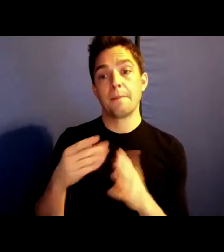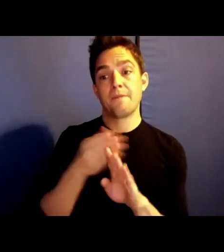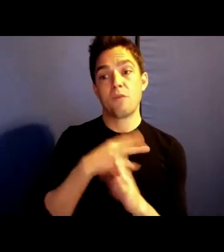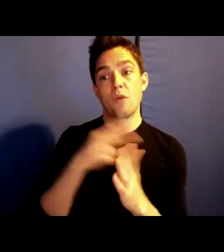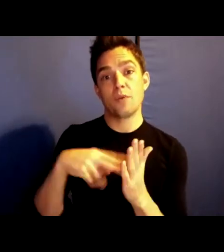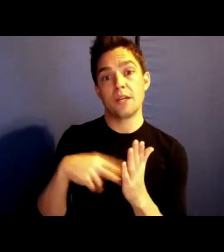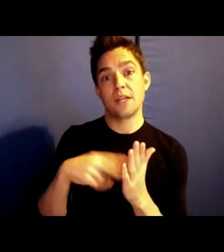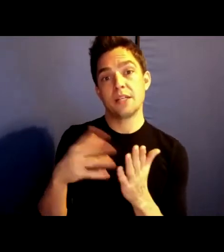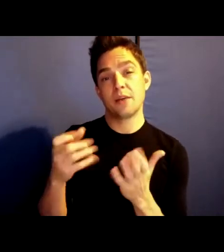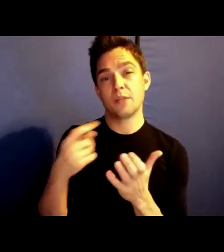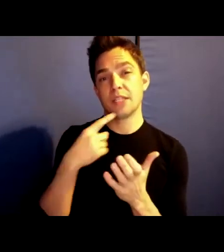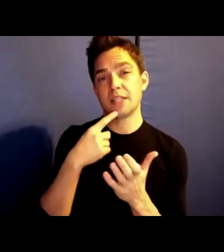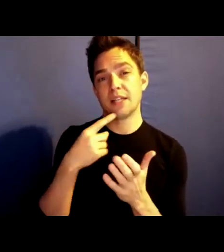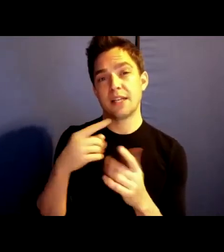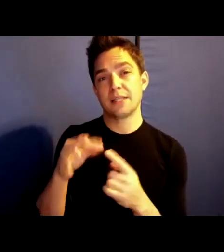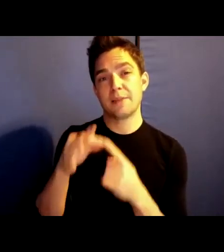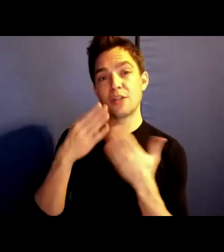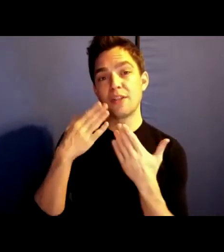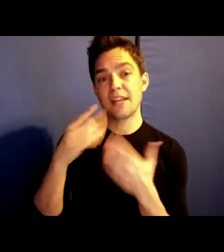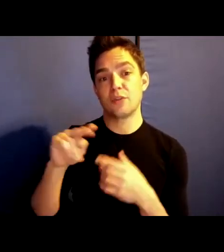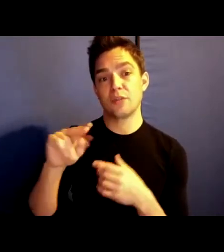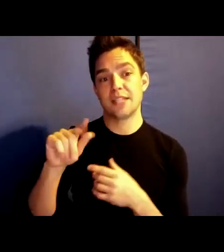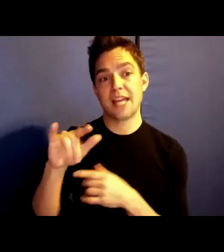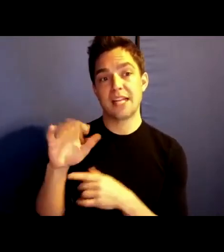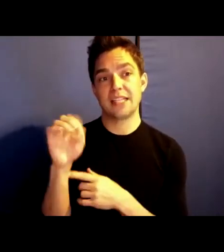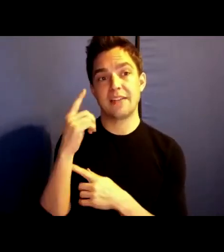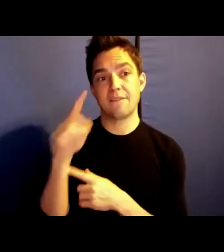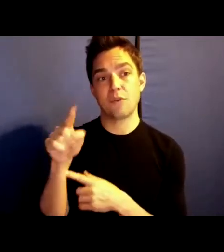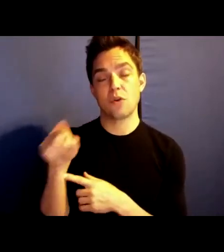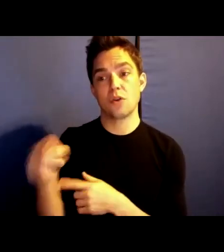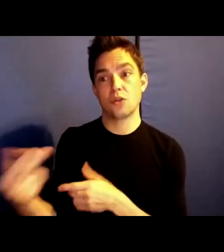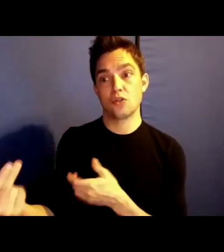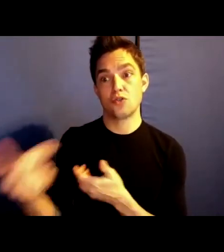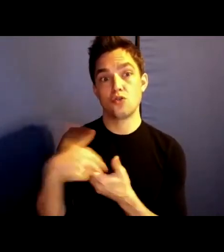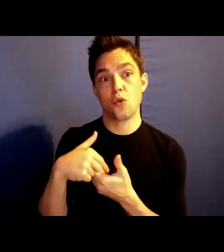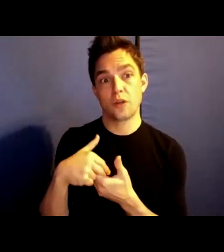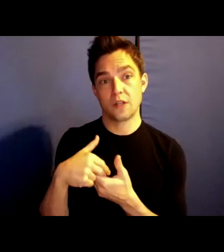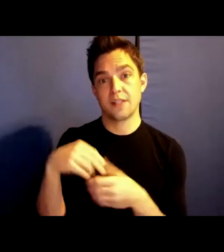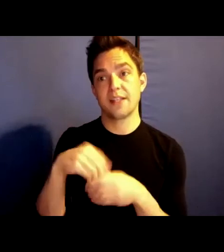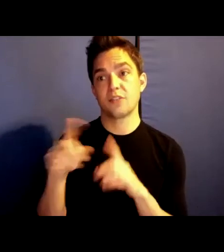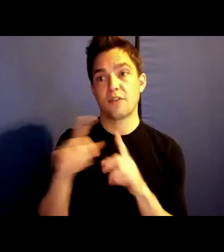special thank you to Natalie for joining in conversation with me today.